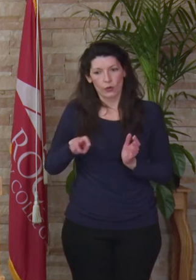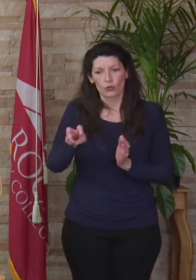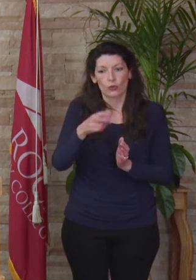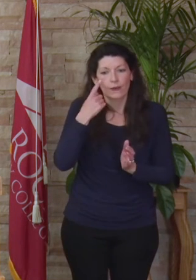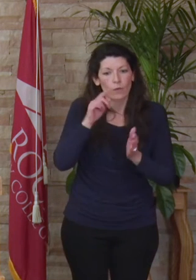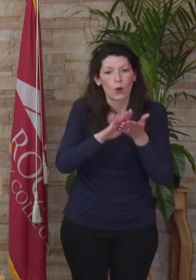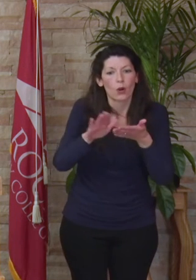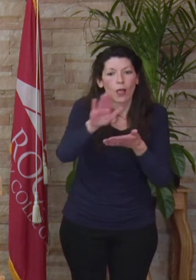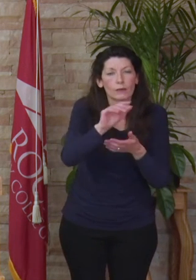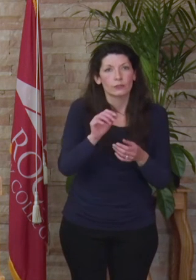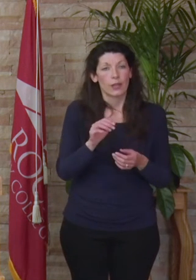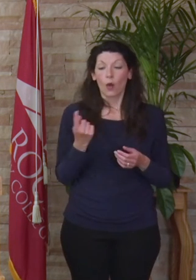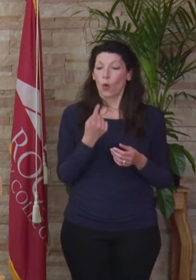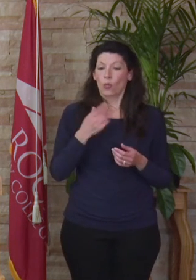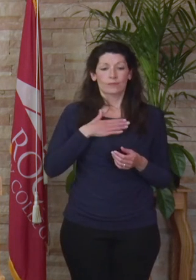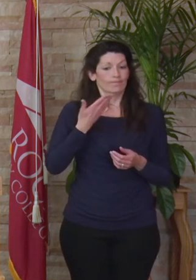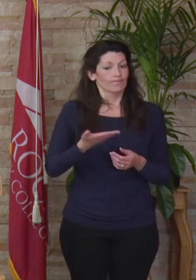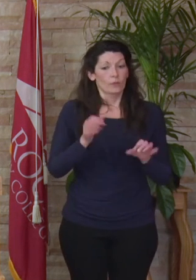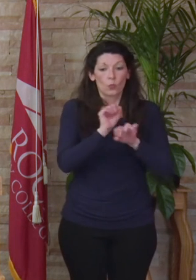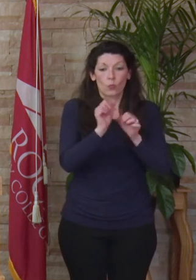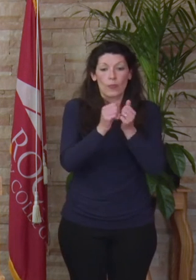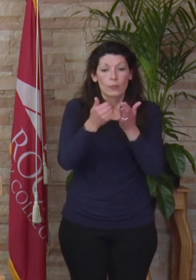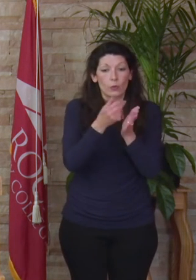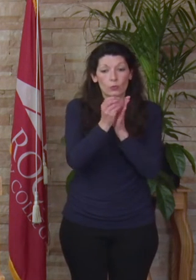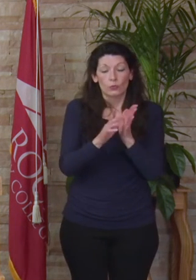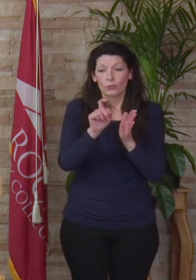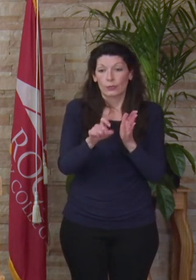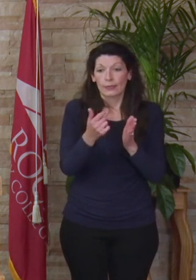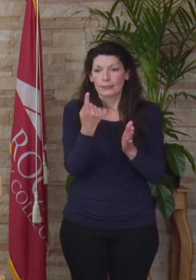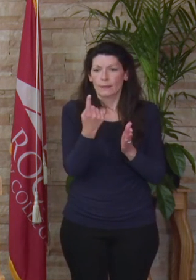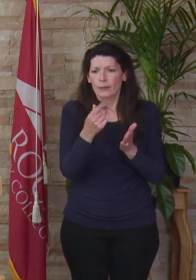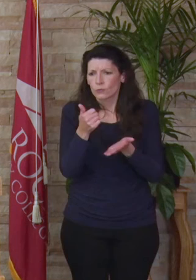He is always willing to work with new students who need someone to help them adjust. He